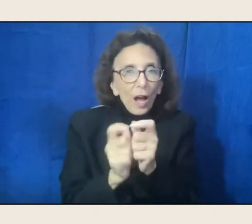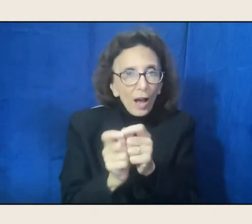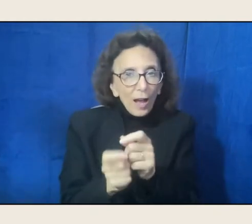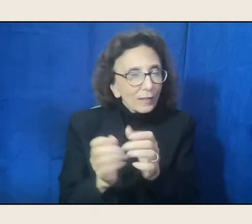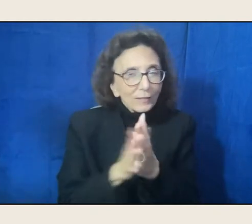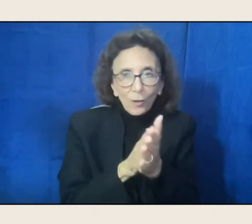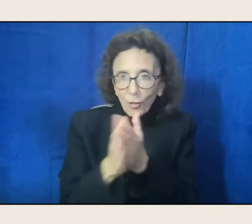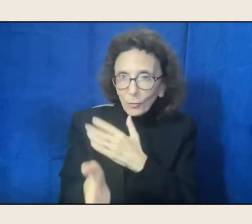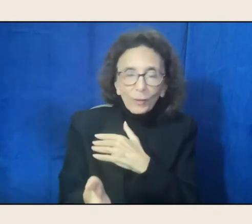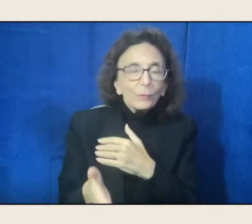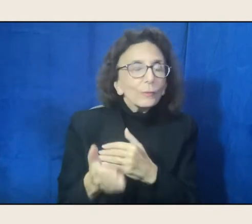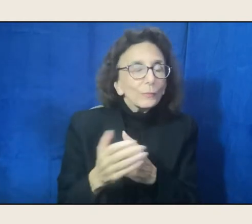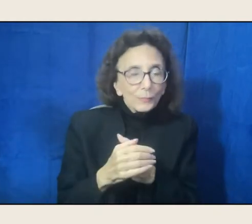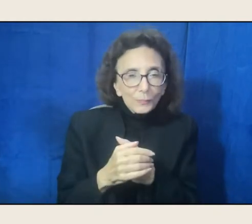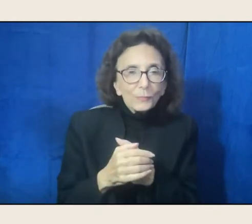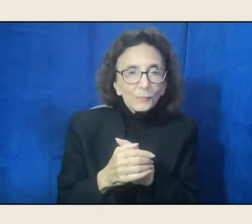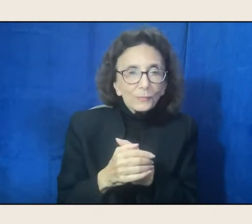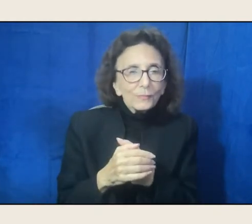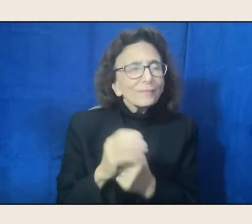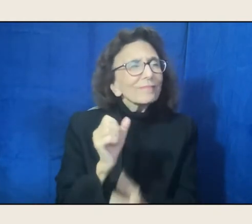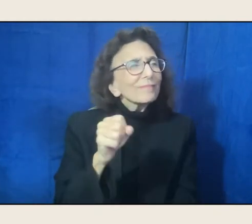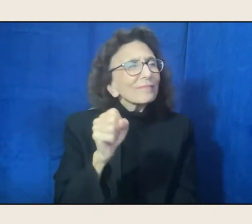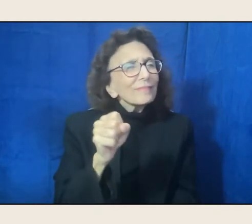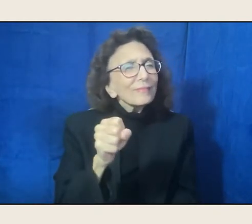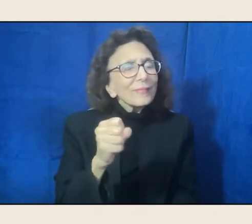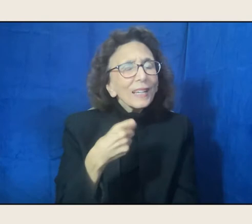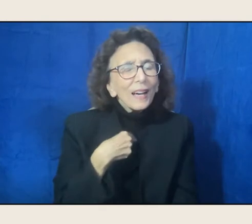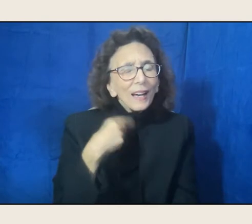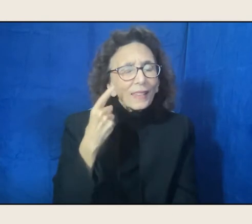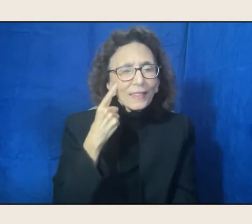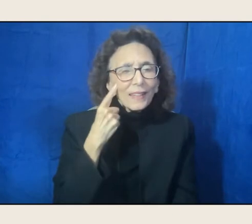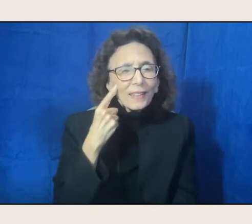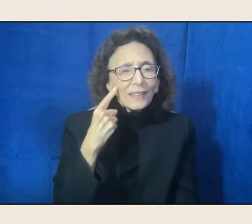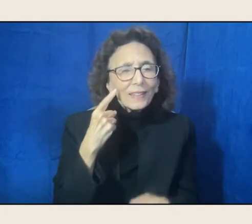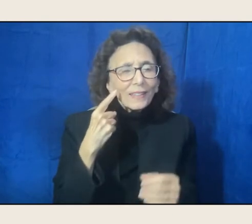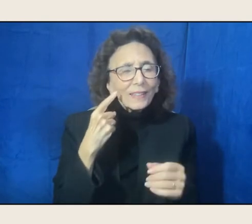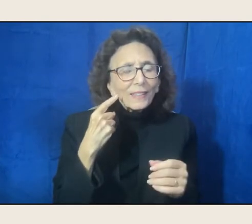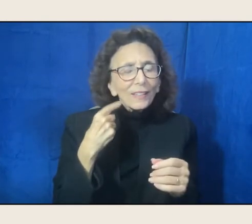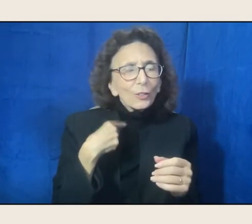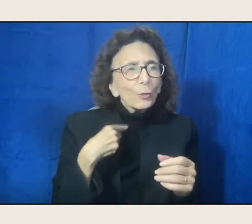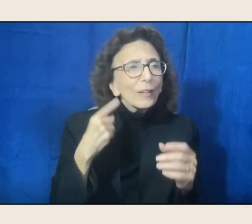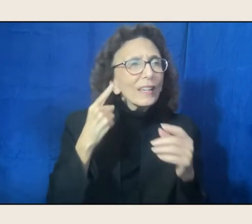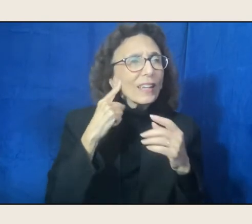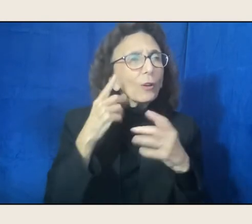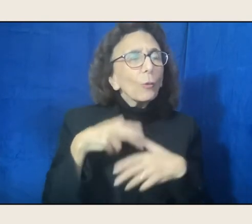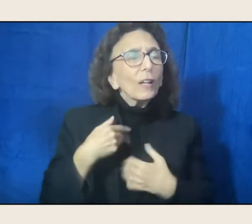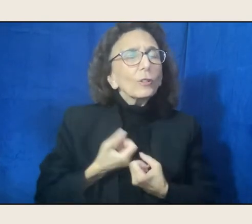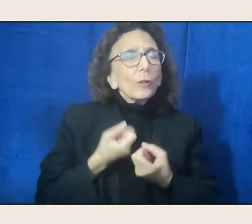Yeah, I think there's something about hearing it in your own voice, and hearing it in someone else's voice, too.